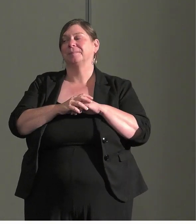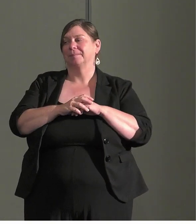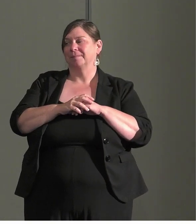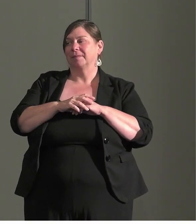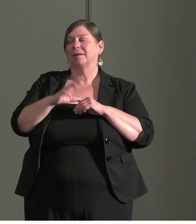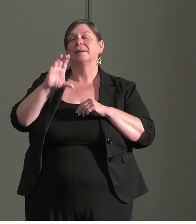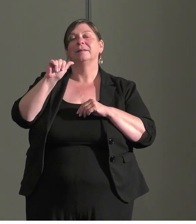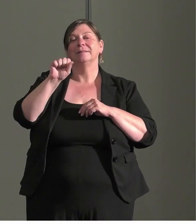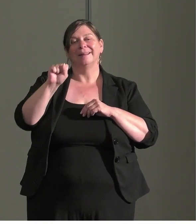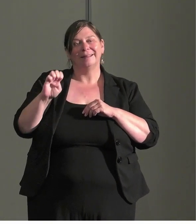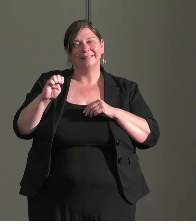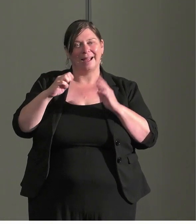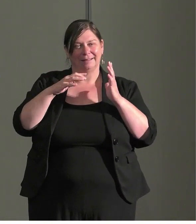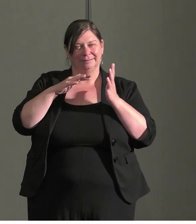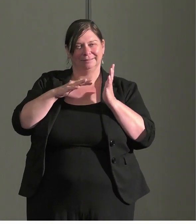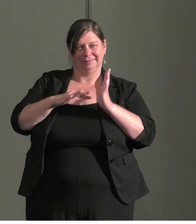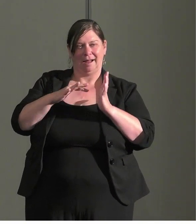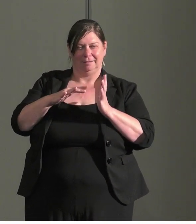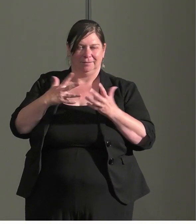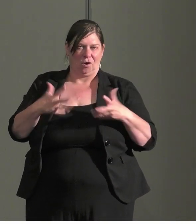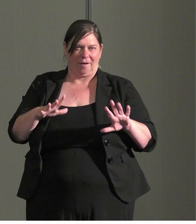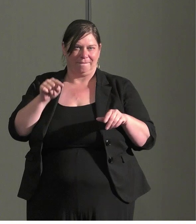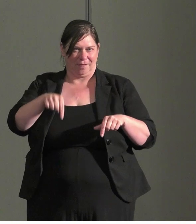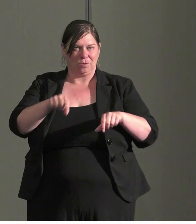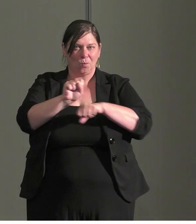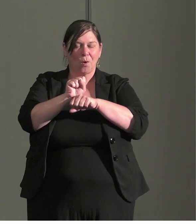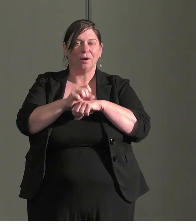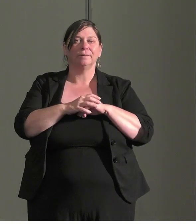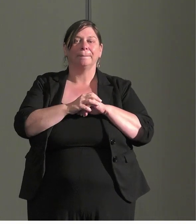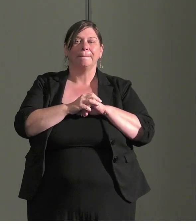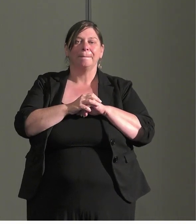we did the work. So the first one, we will talk about, the TD Accessibility Adapter. You are